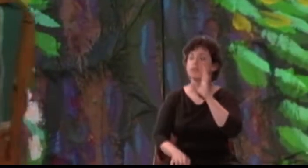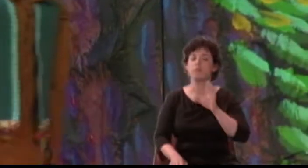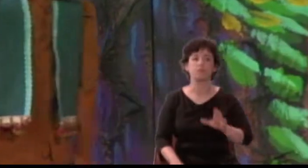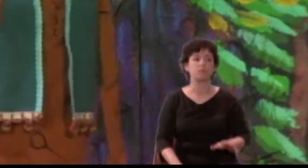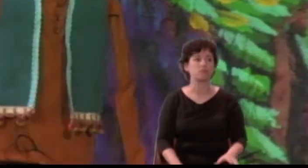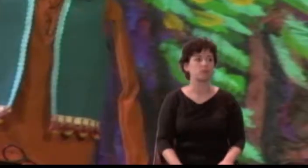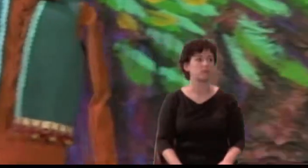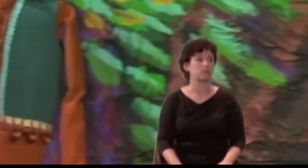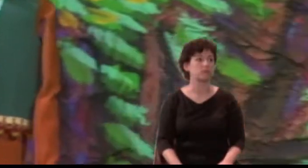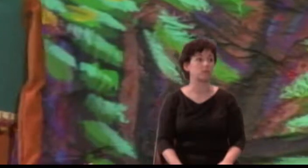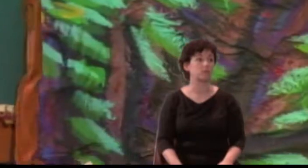Snout the Tinker!